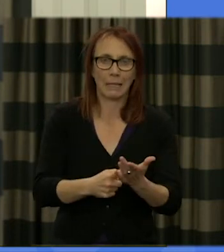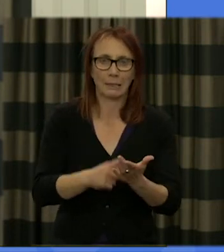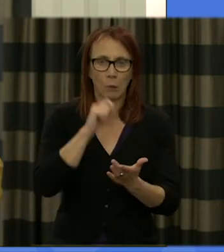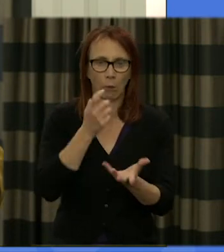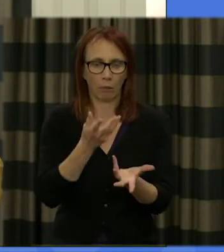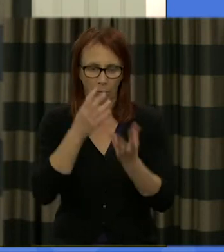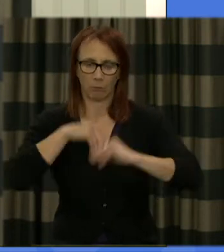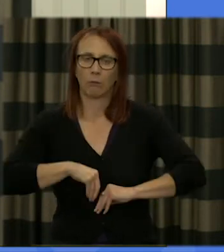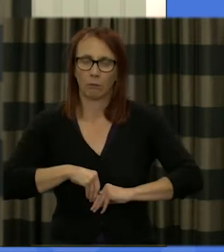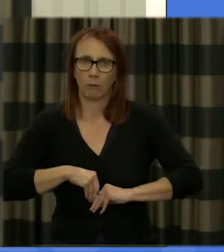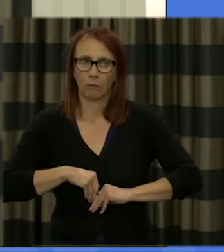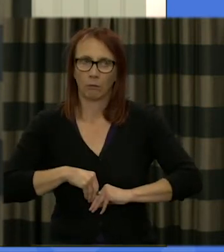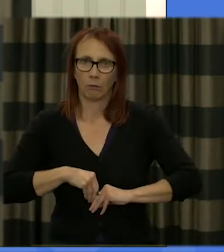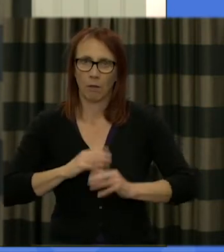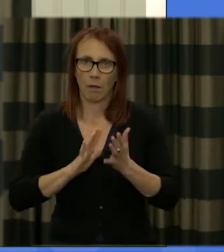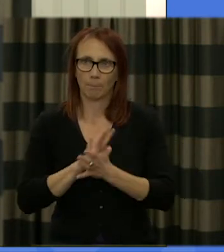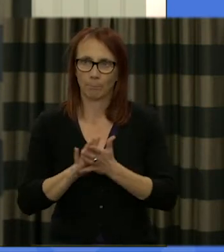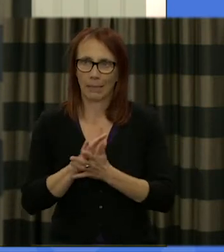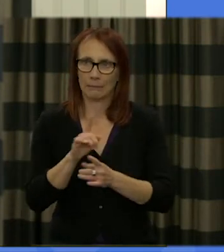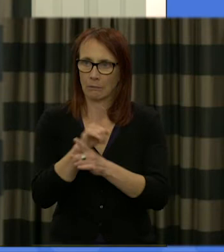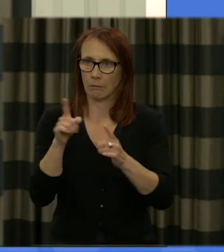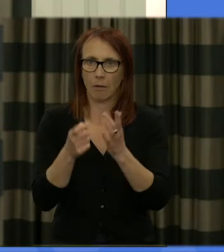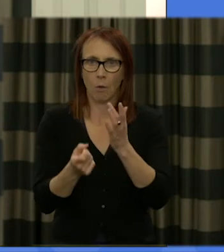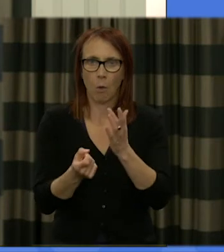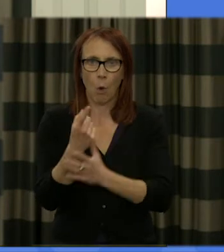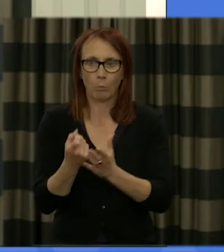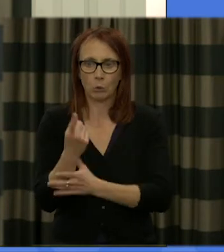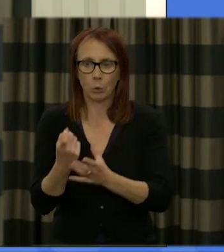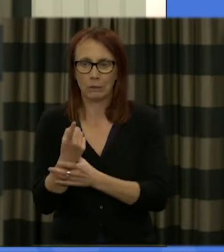for you having the opportunity to gather and these met in these meetings and in